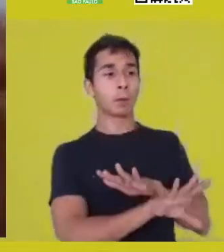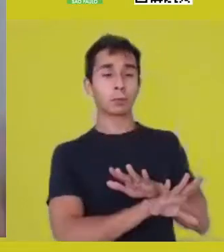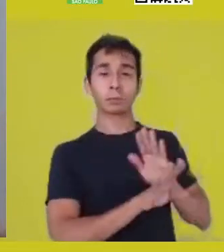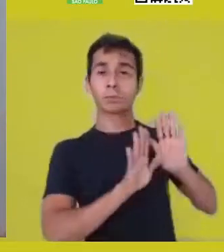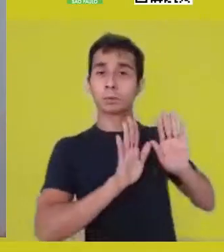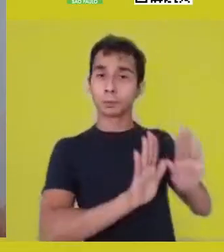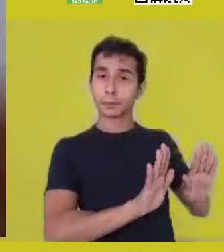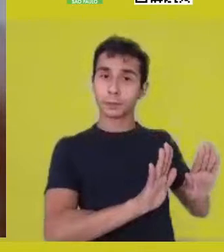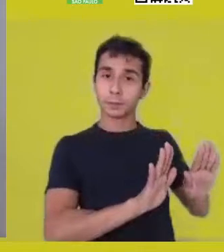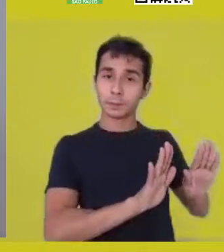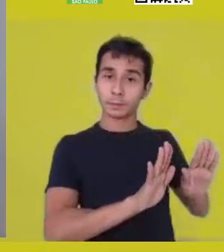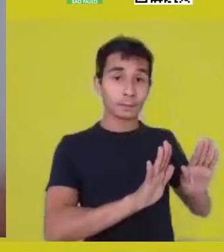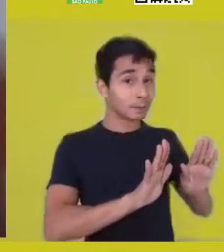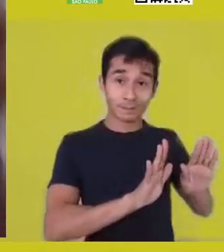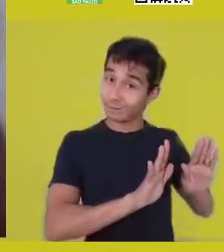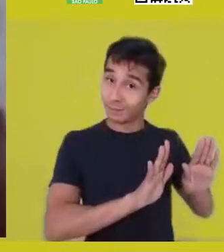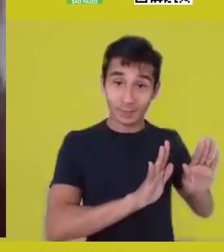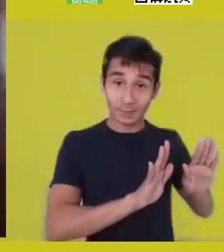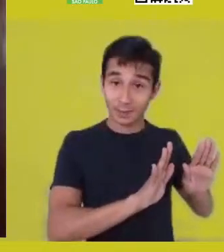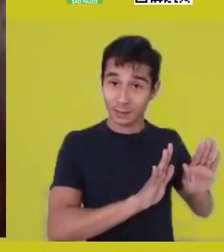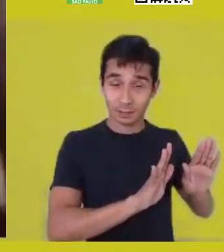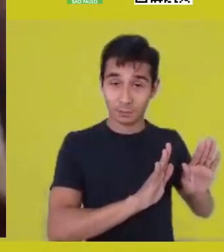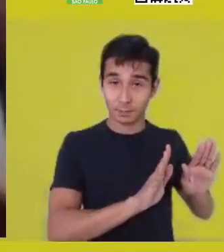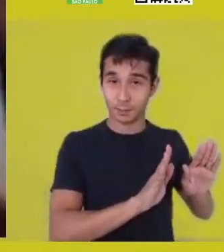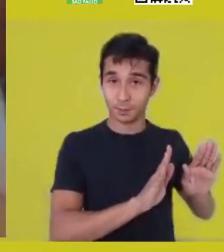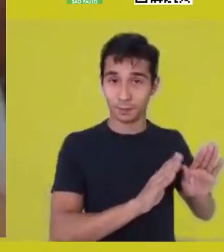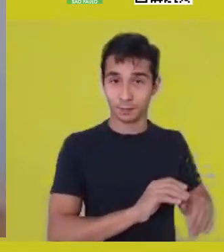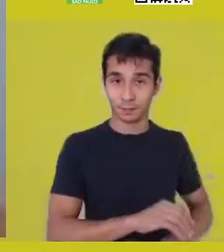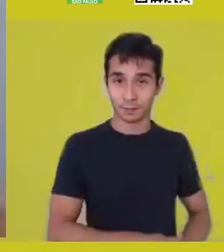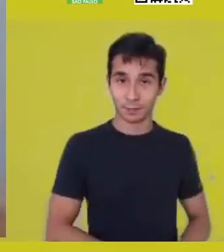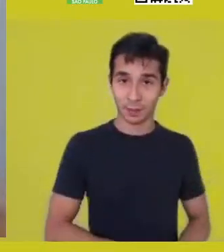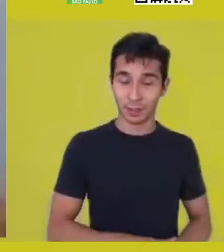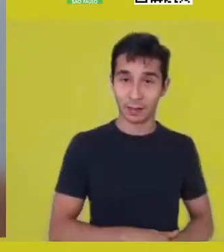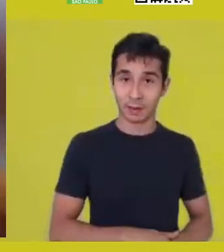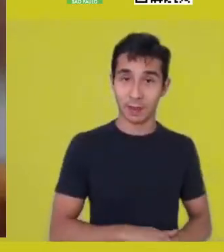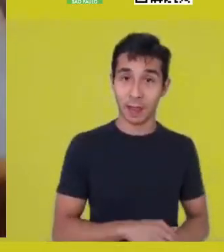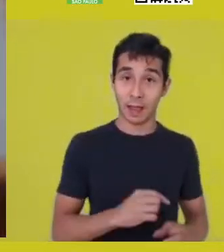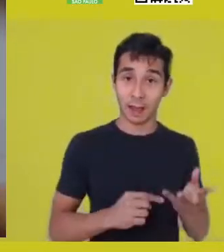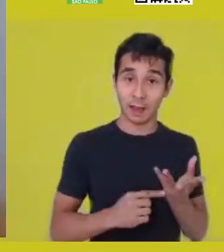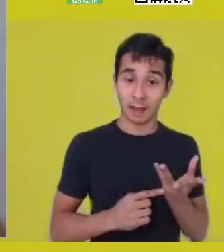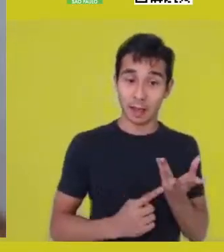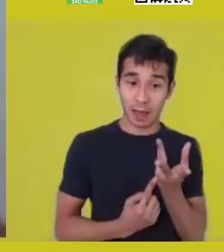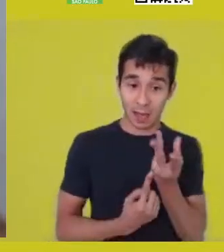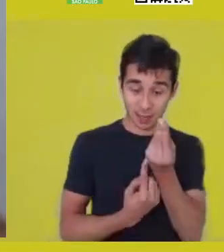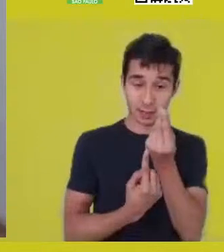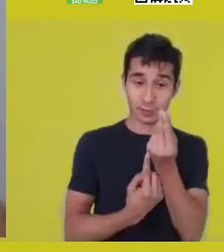The arts are effectively situated